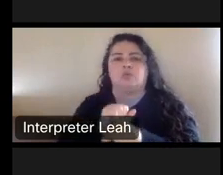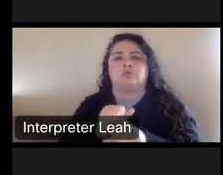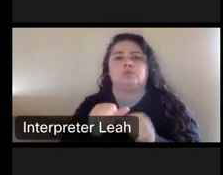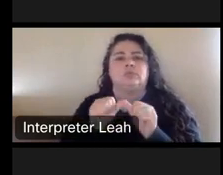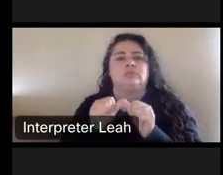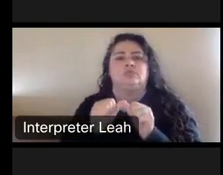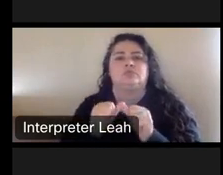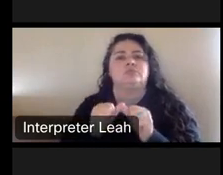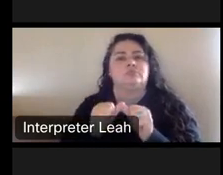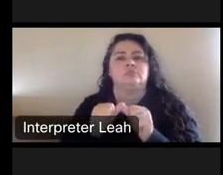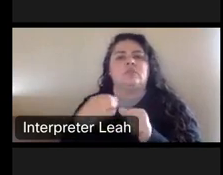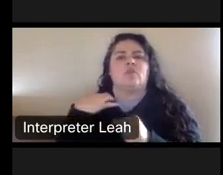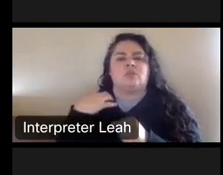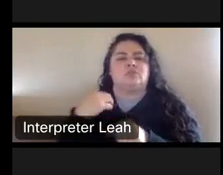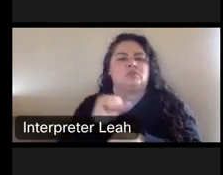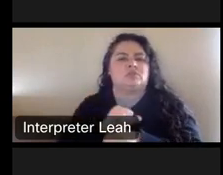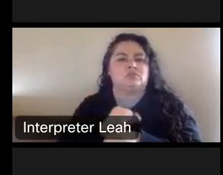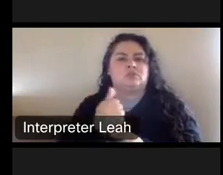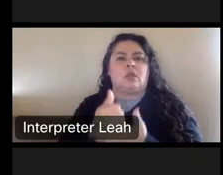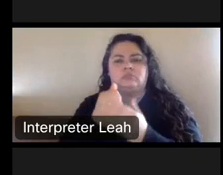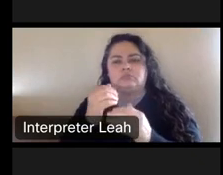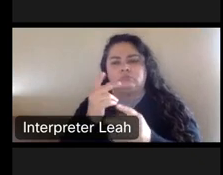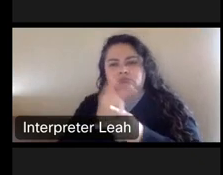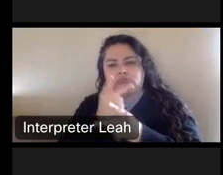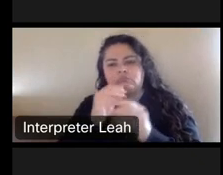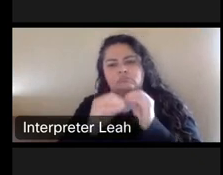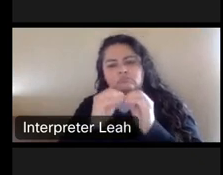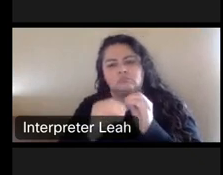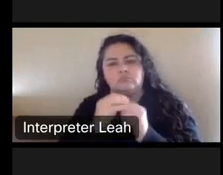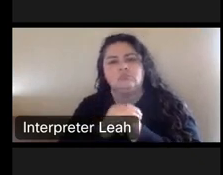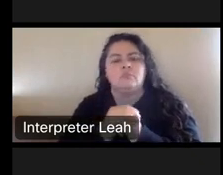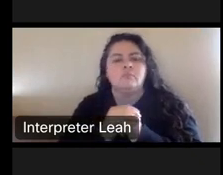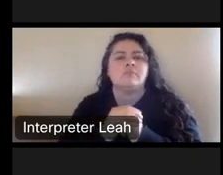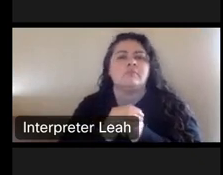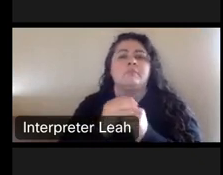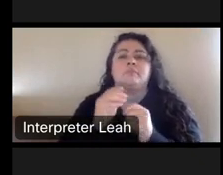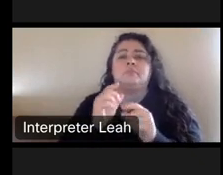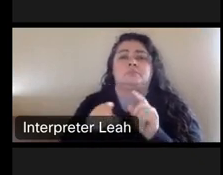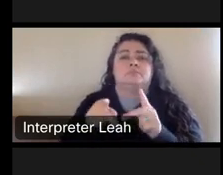or at least volunteers would work to help maintain it. But, um, the permit did not create any.